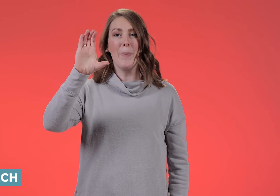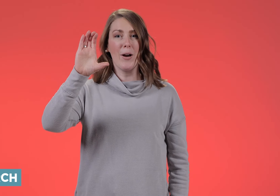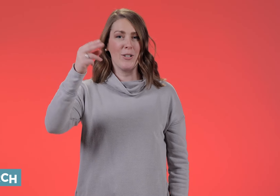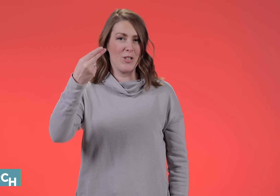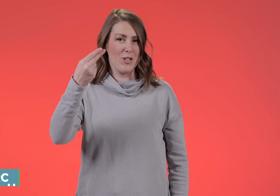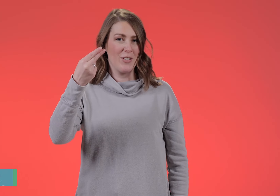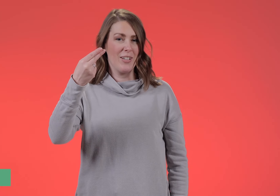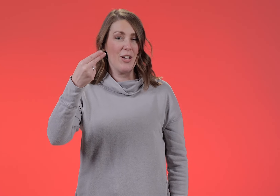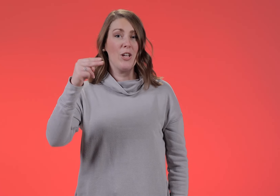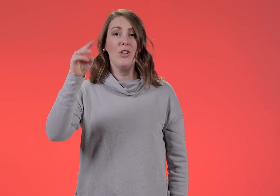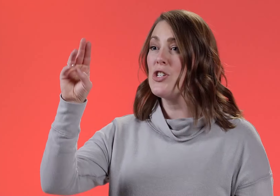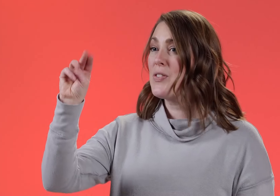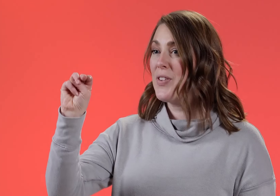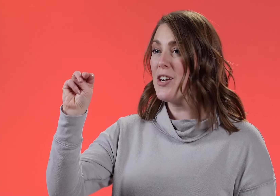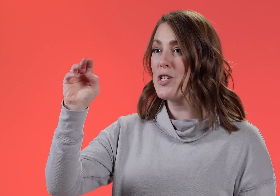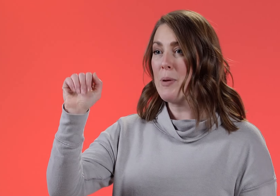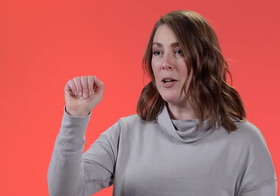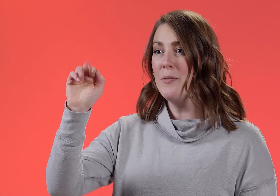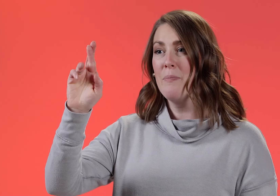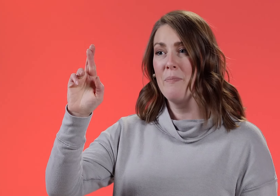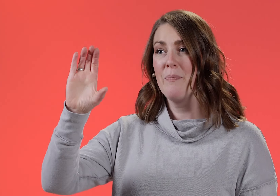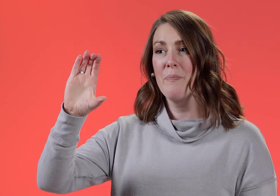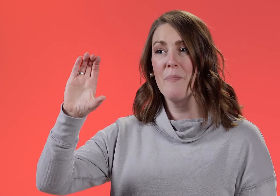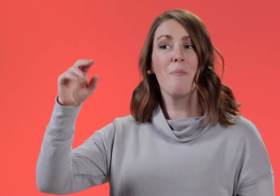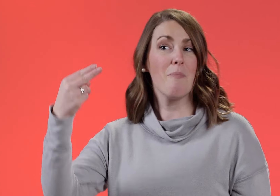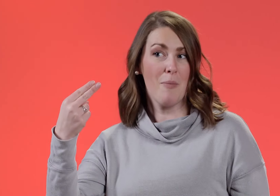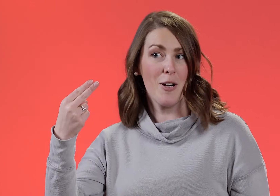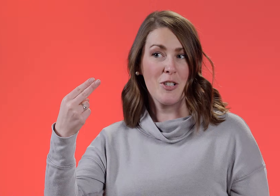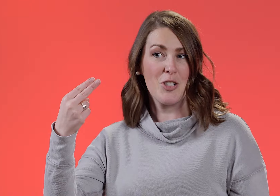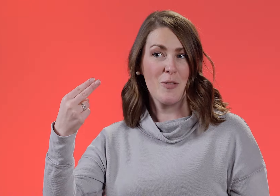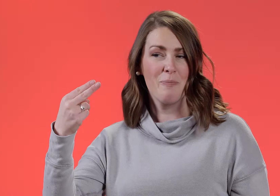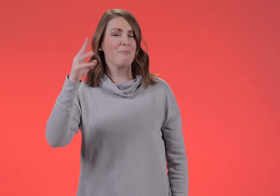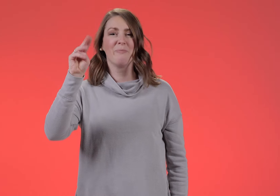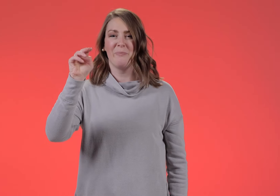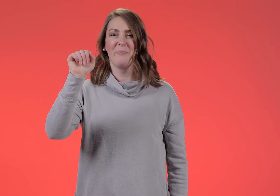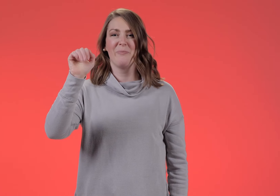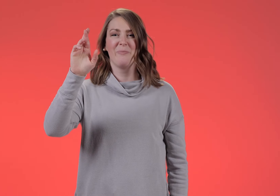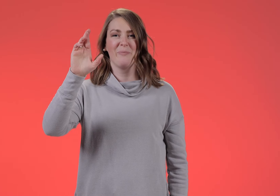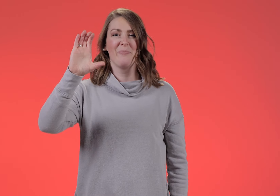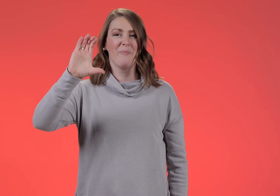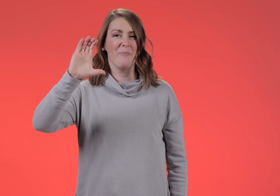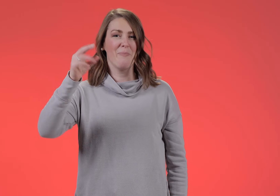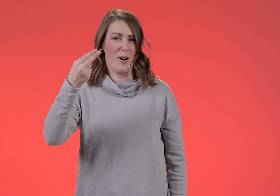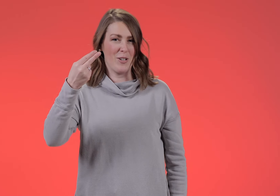MARCH You just fingerspell March. MARCH